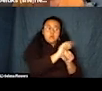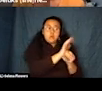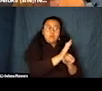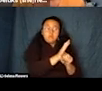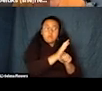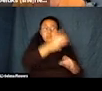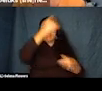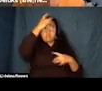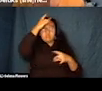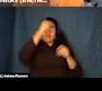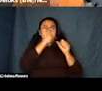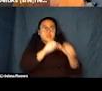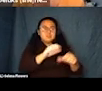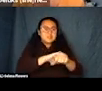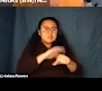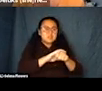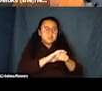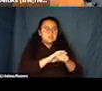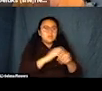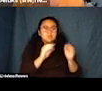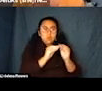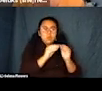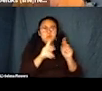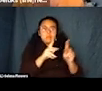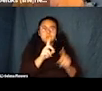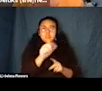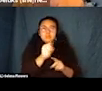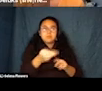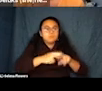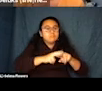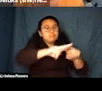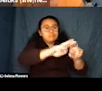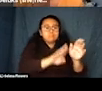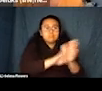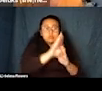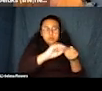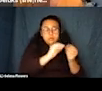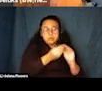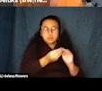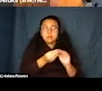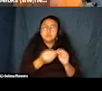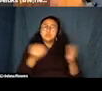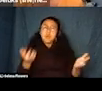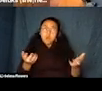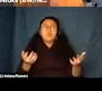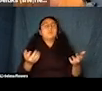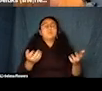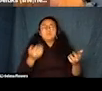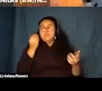But on top of it, a lot of the things that we build in for access end upbringing benefits for nondisabled